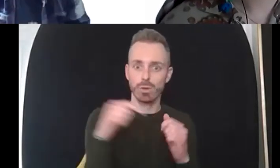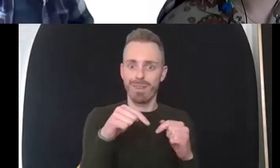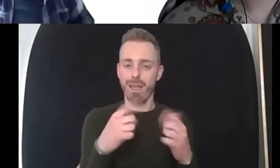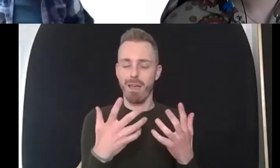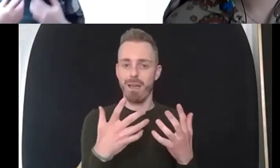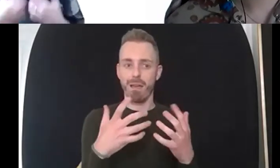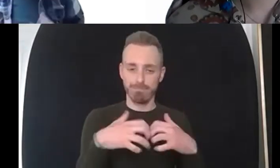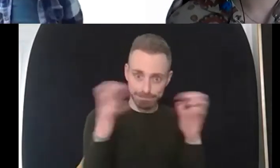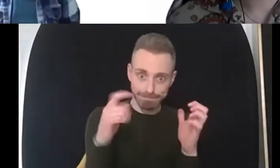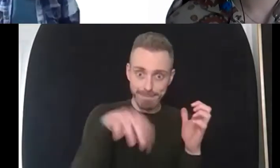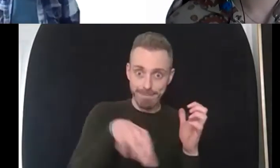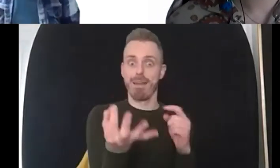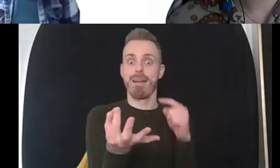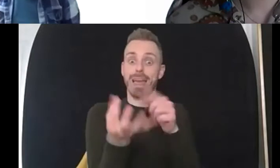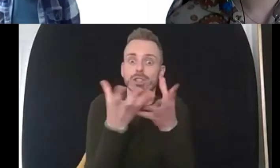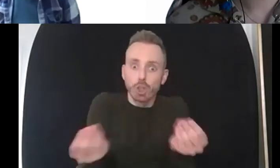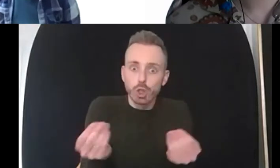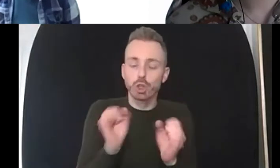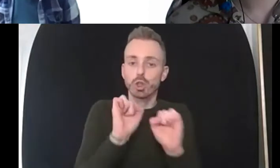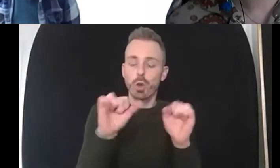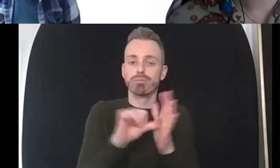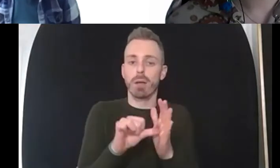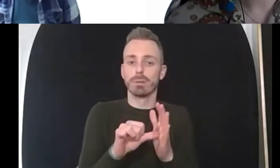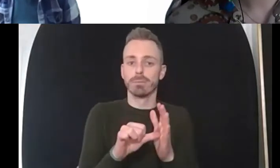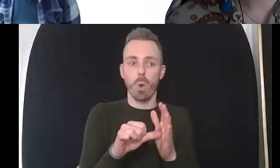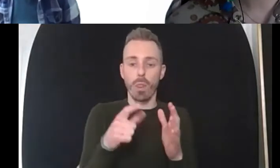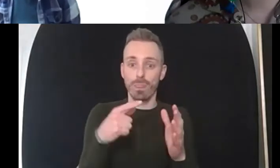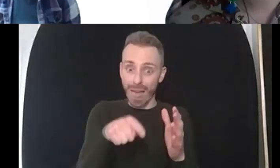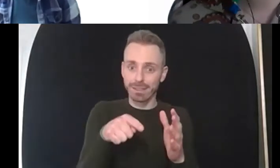in terms of what are my values what's really important to me yeah and that can of course